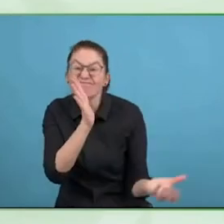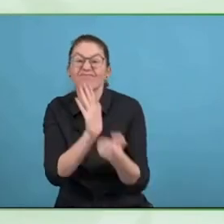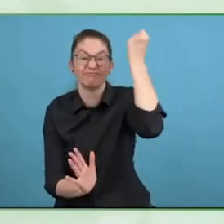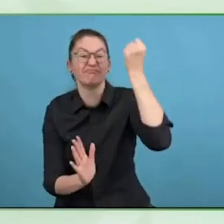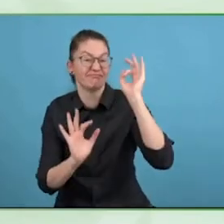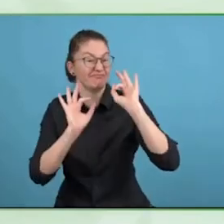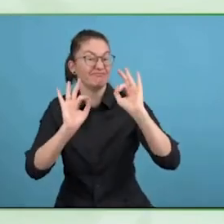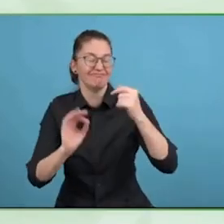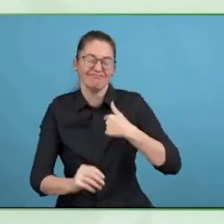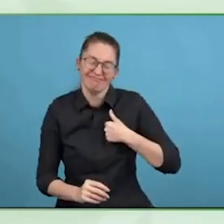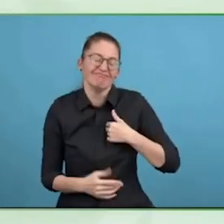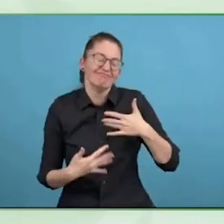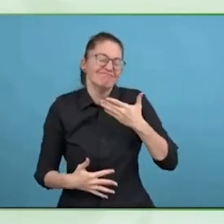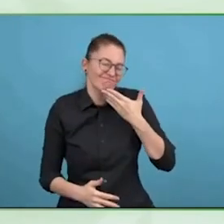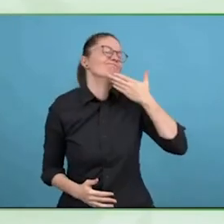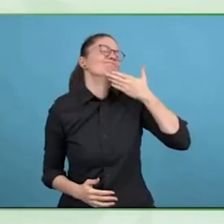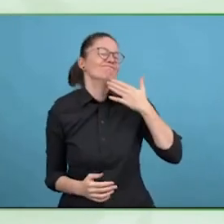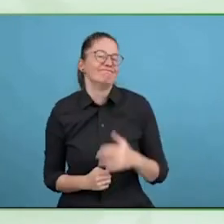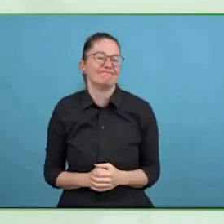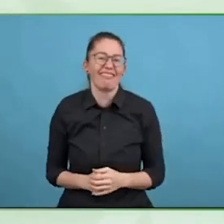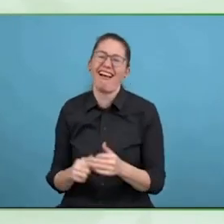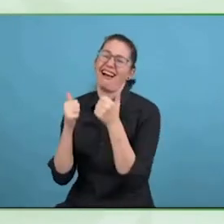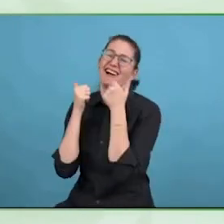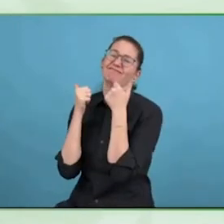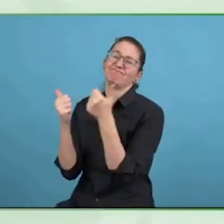So obviously, you have both done exactly that.